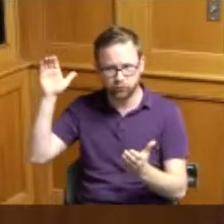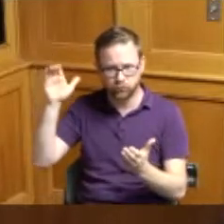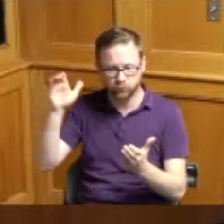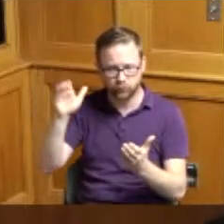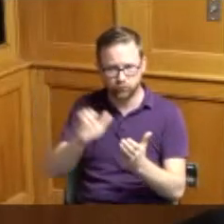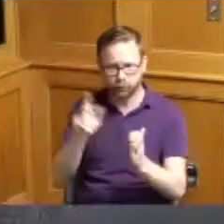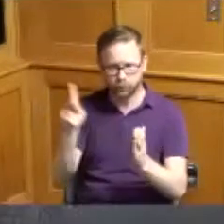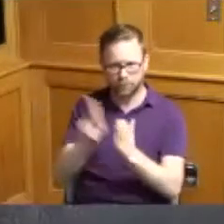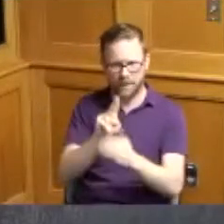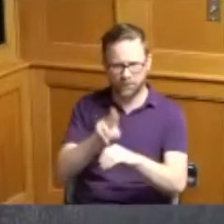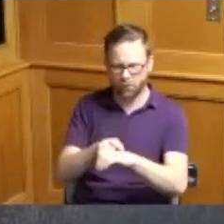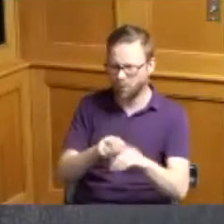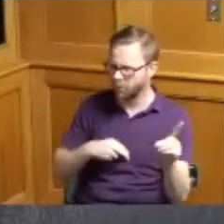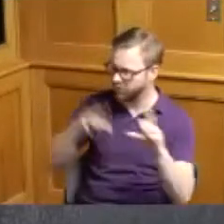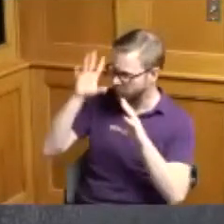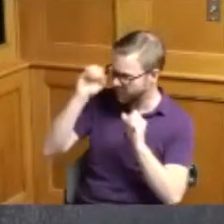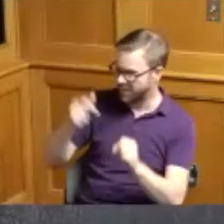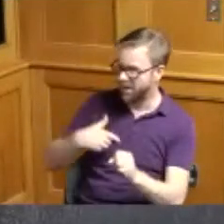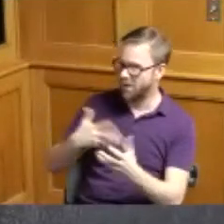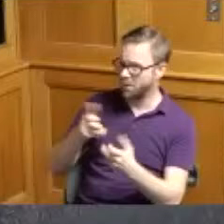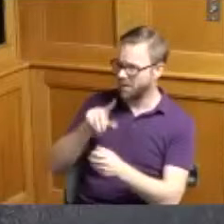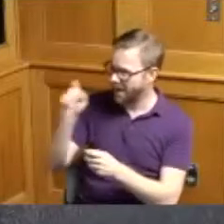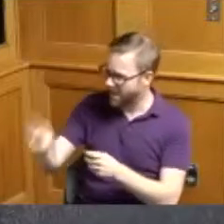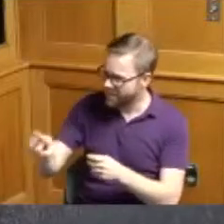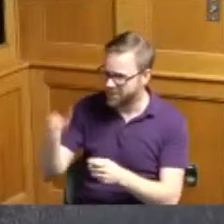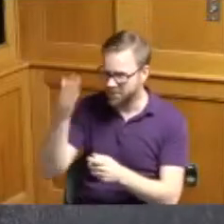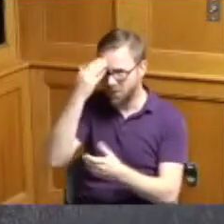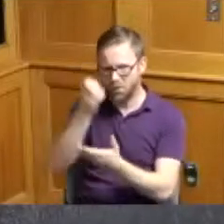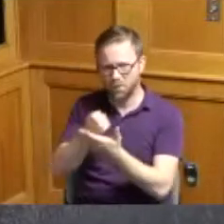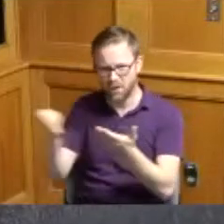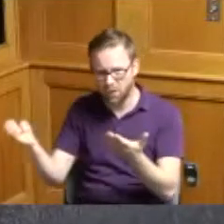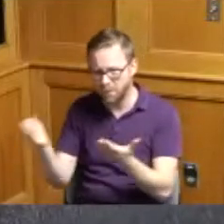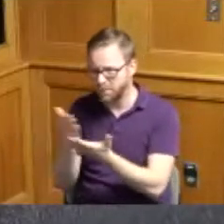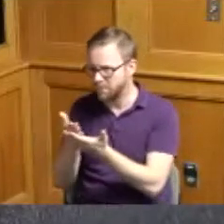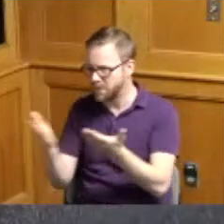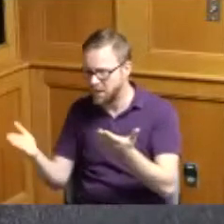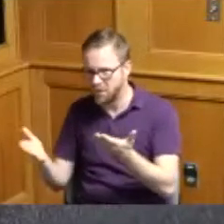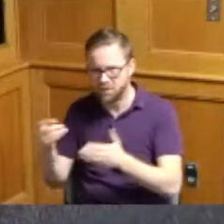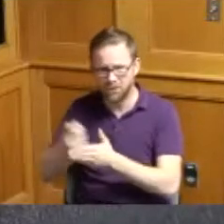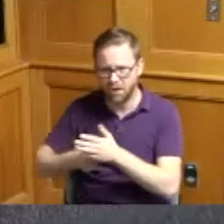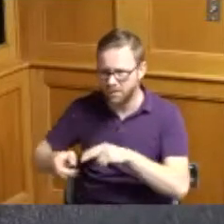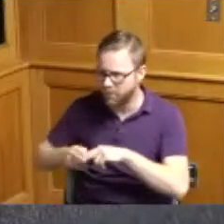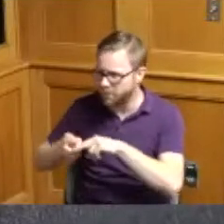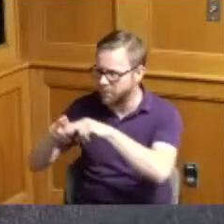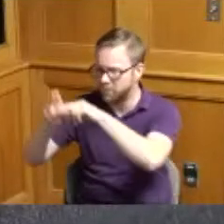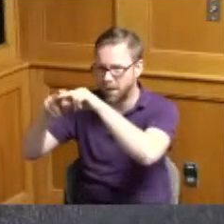be reduced like that with the equipment and all the materials costing more so yeah we had upped